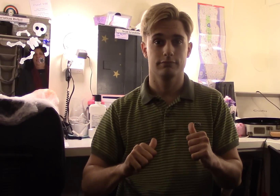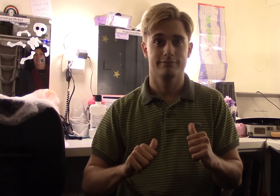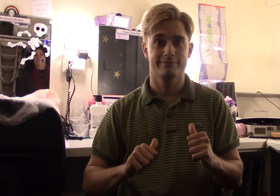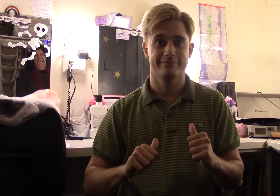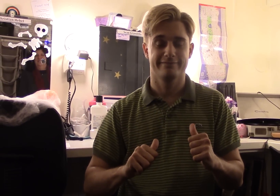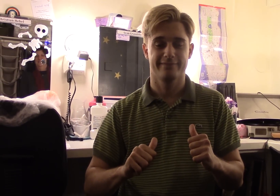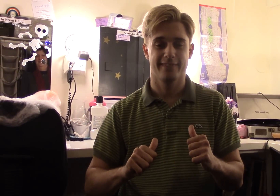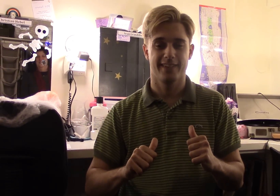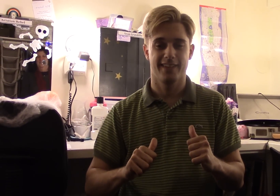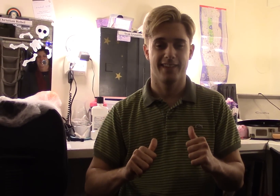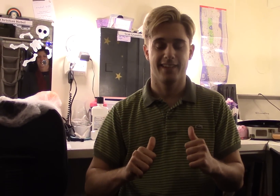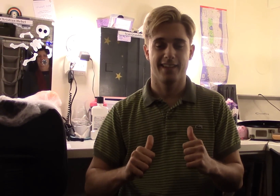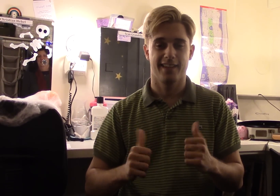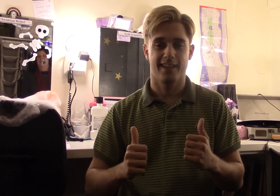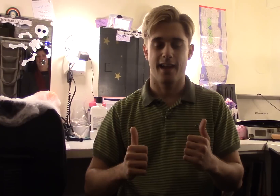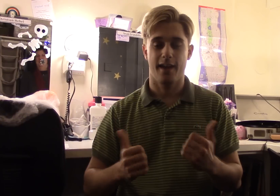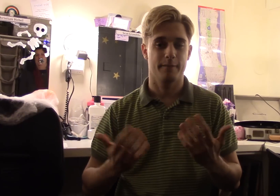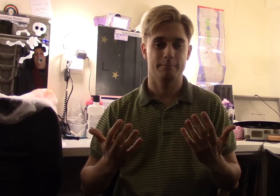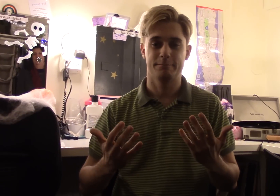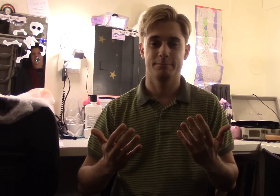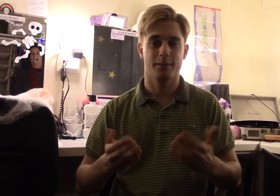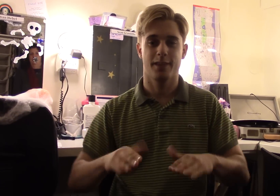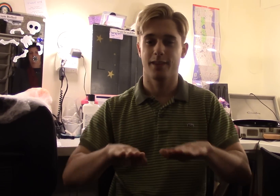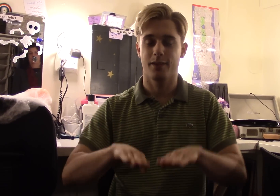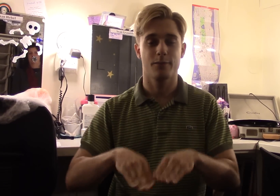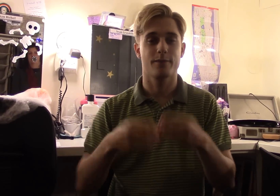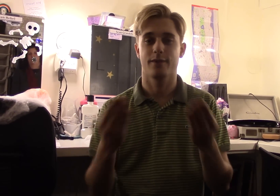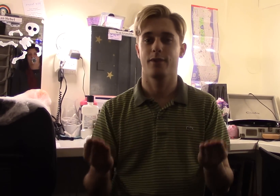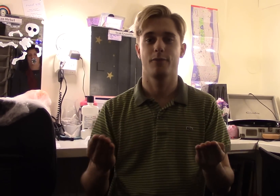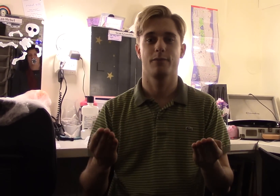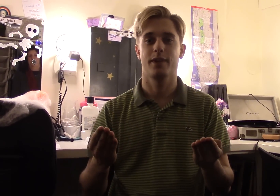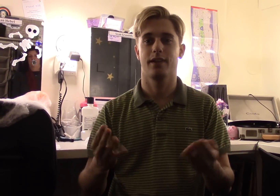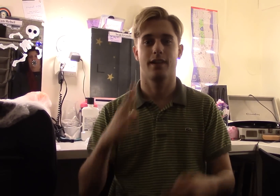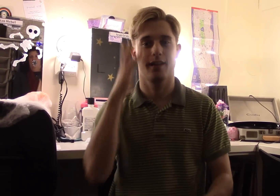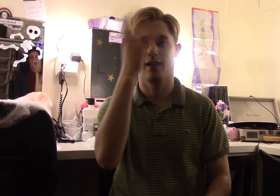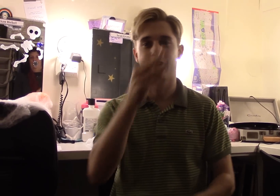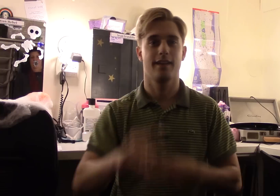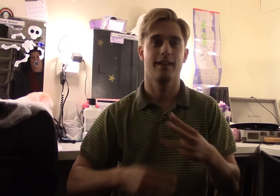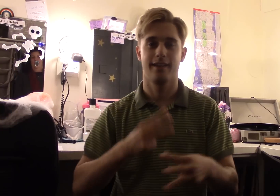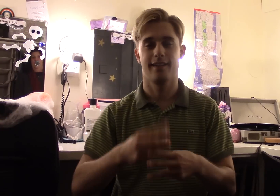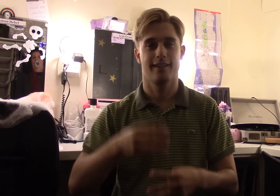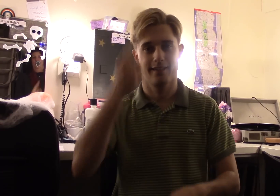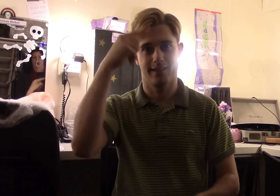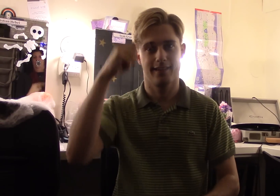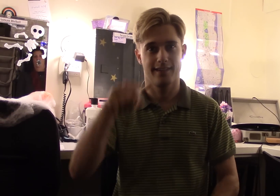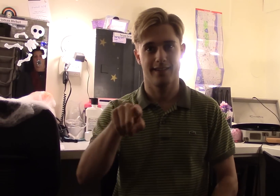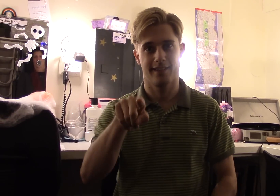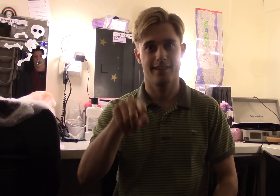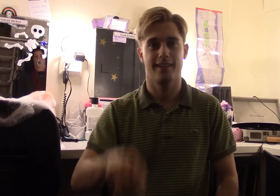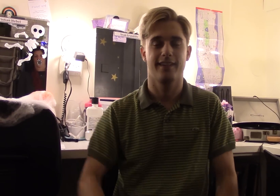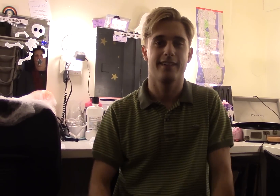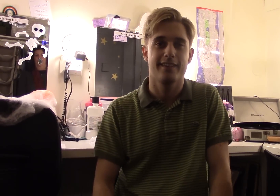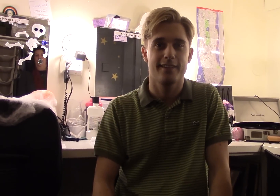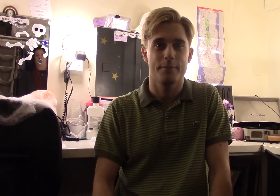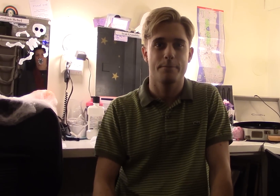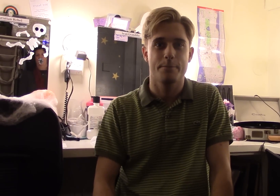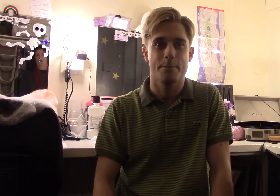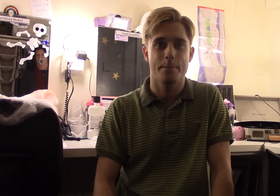try acting. We've both opened a beautiful world for you